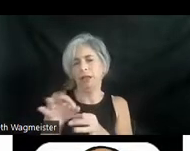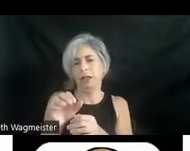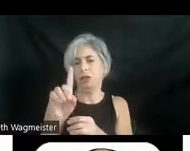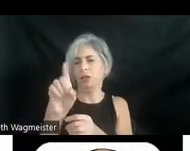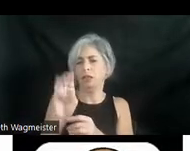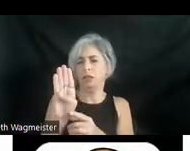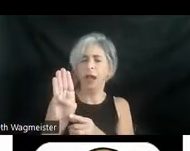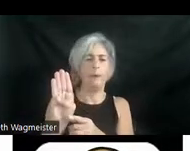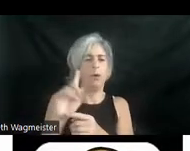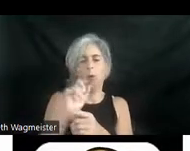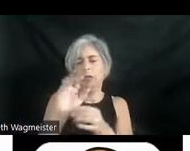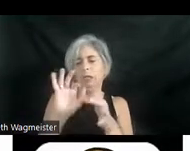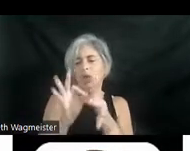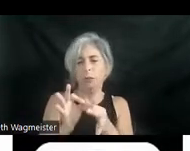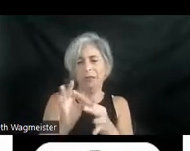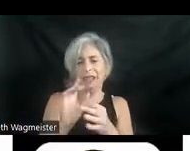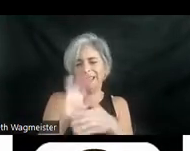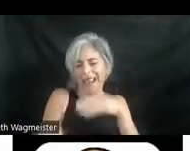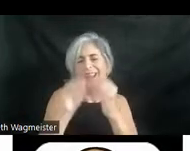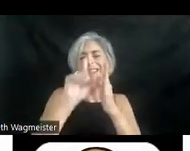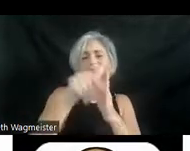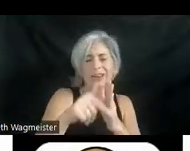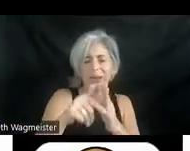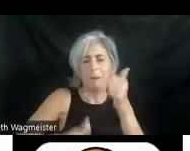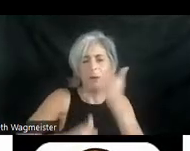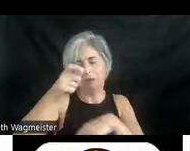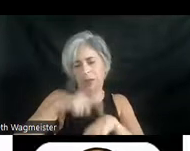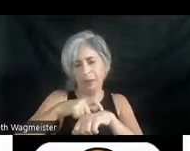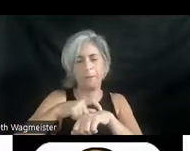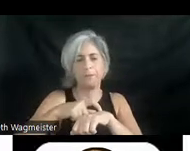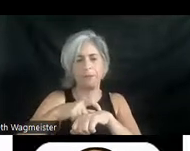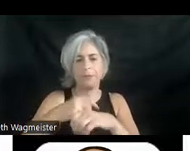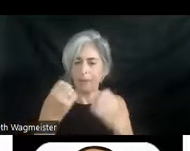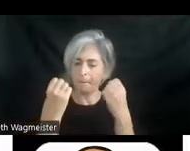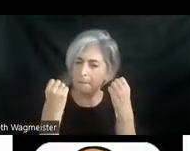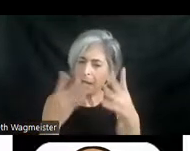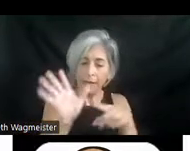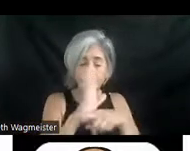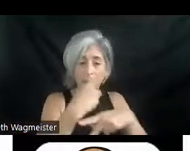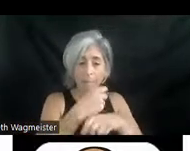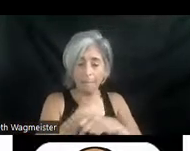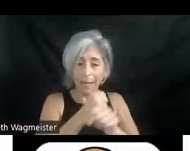it's added on most times. Many filmmakers actually have a very limited